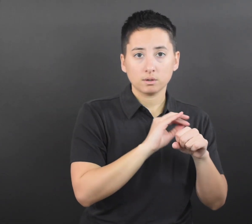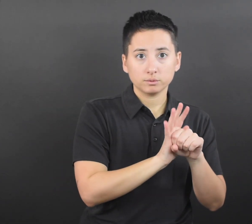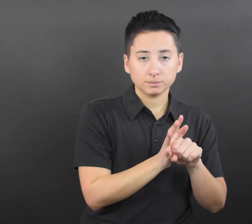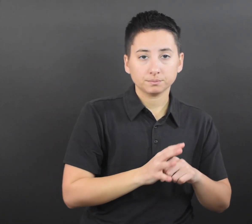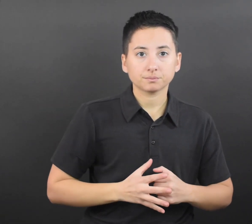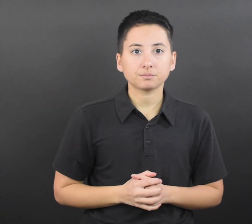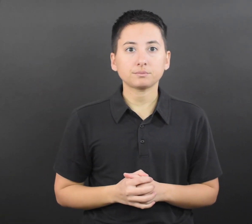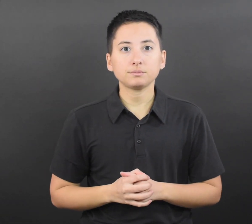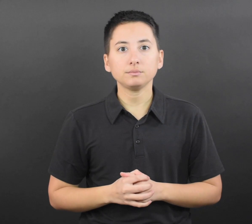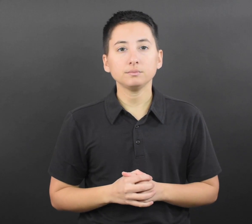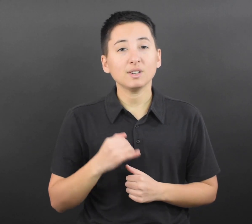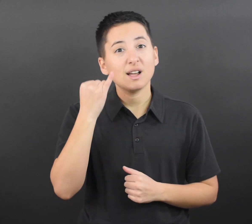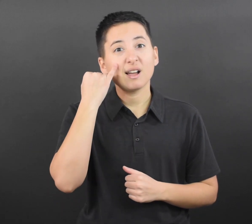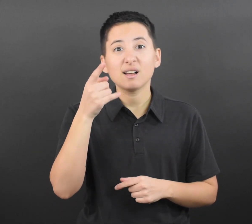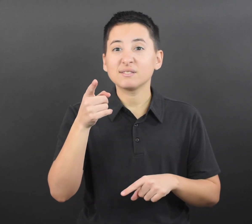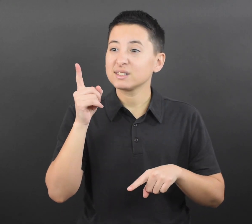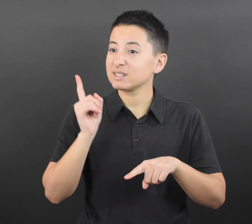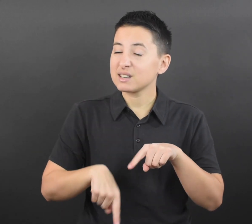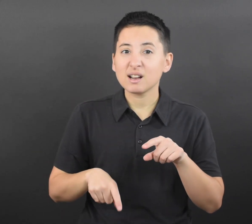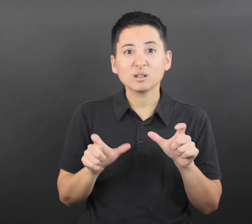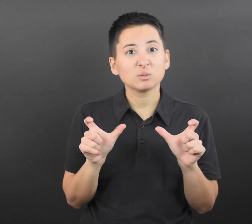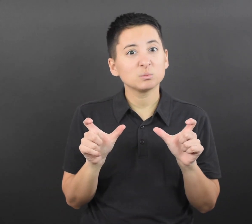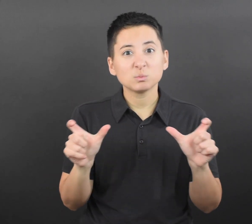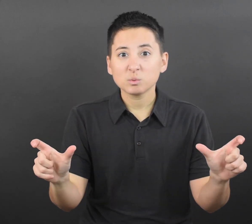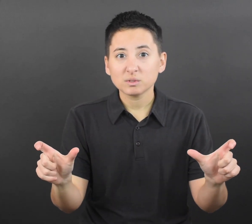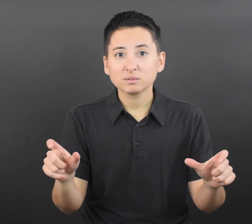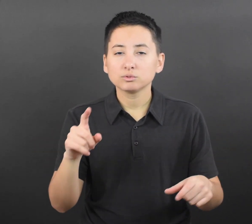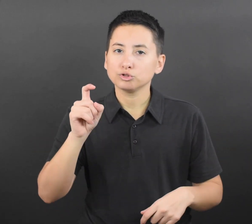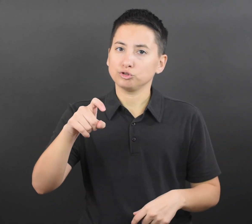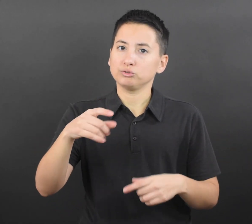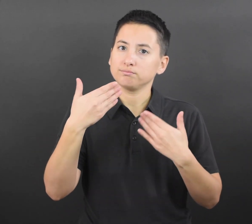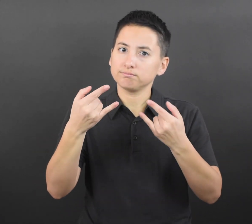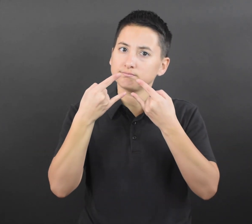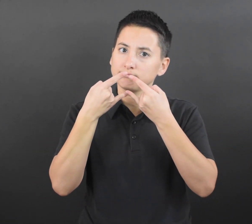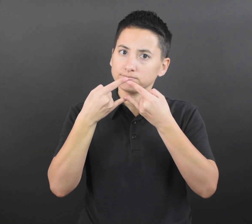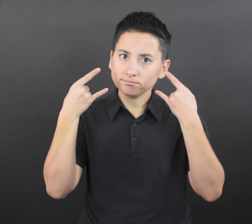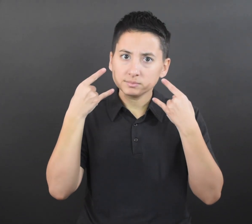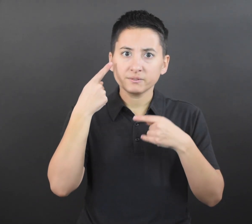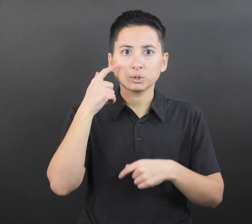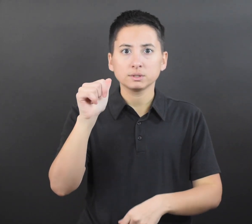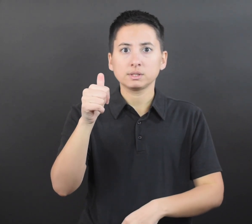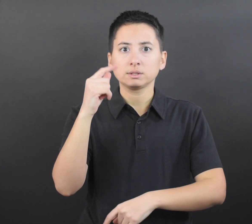contact with someone with COVID- 19. • If they are unable to quarantine,